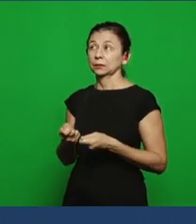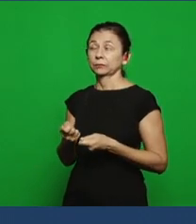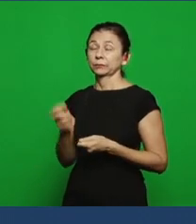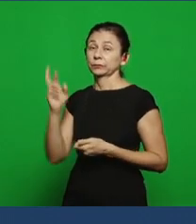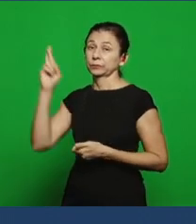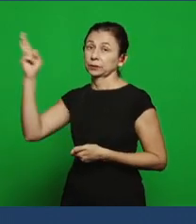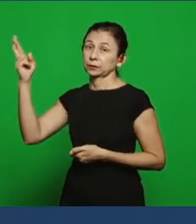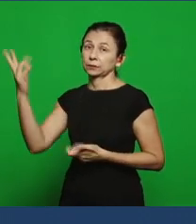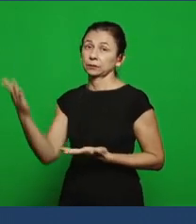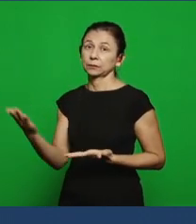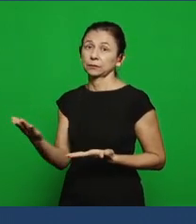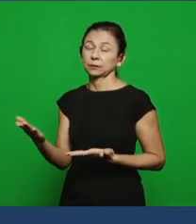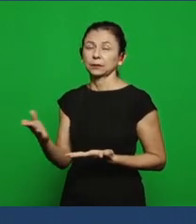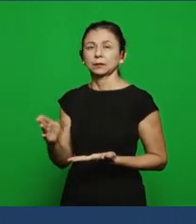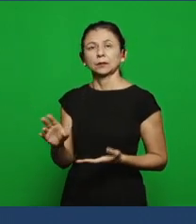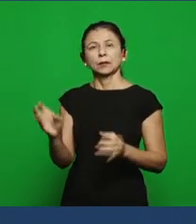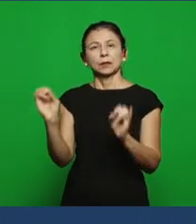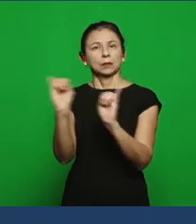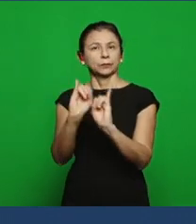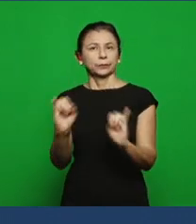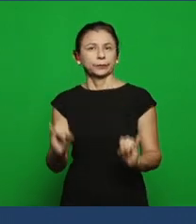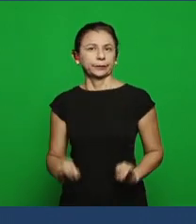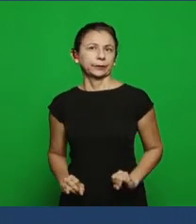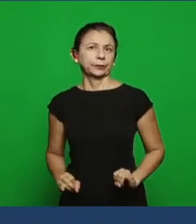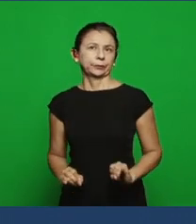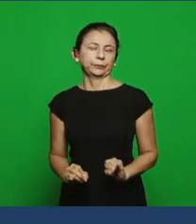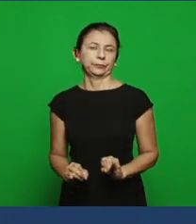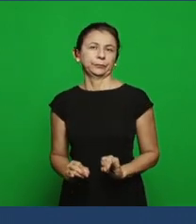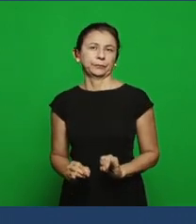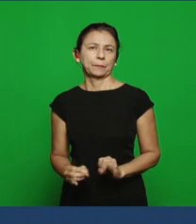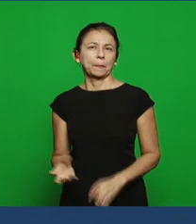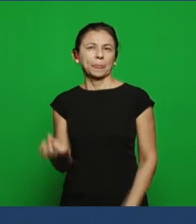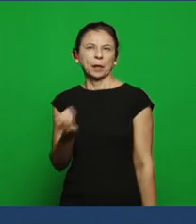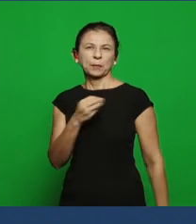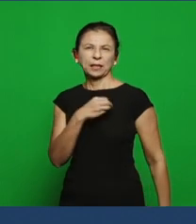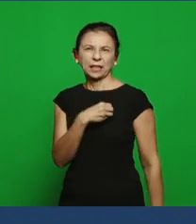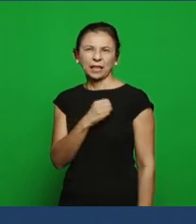are: idolatry, sexual immorality, false prophecy